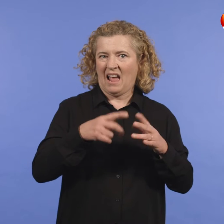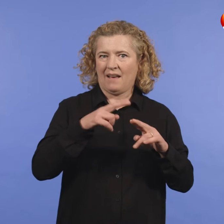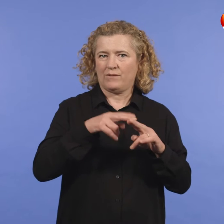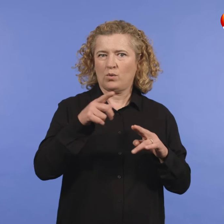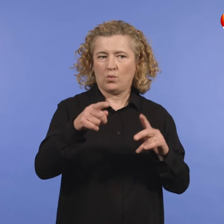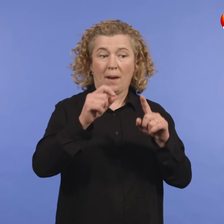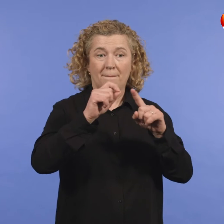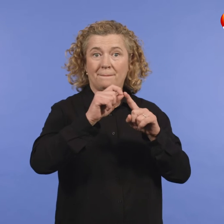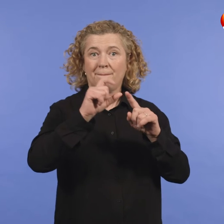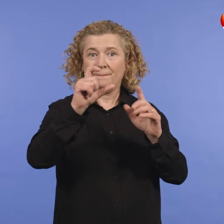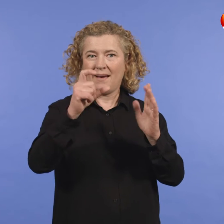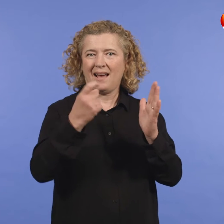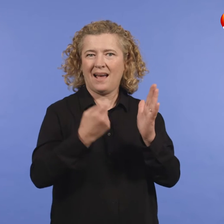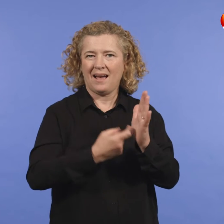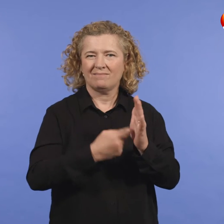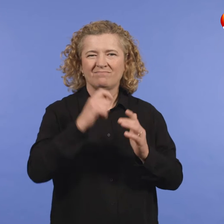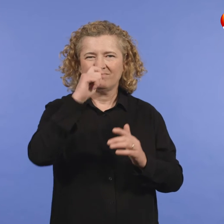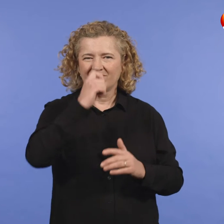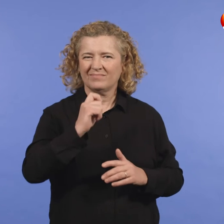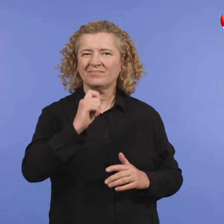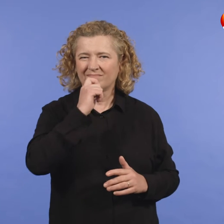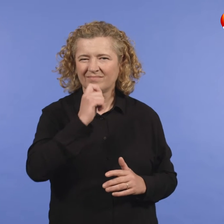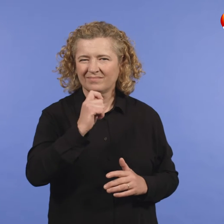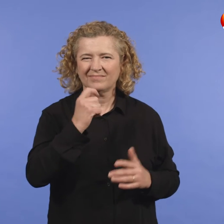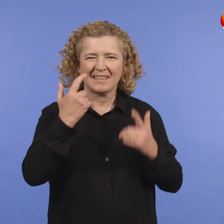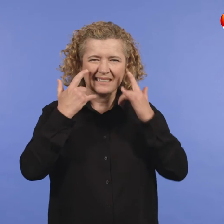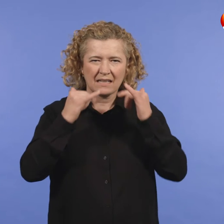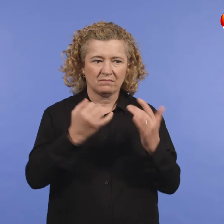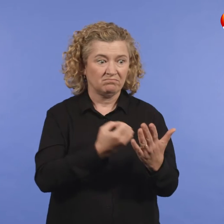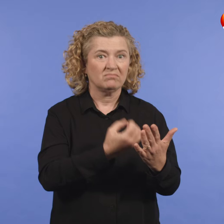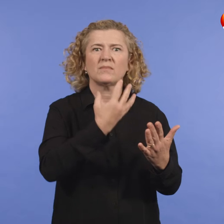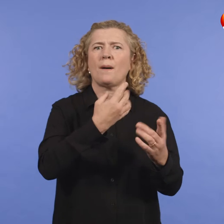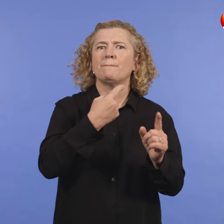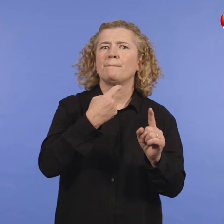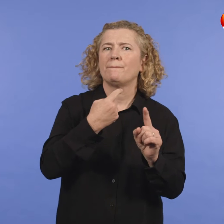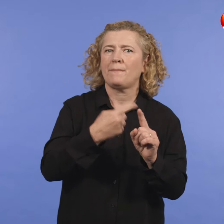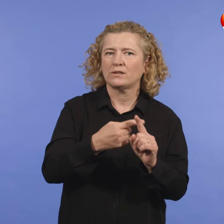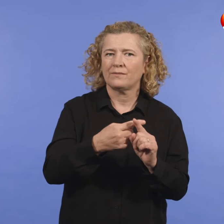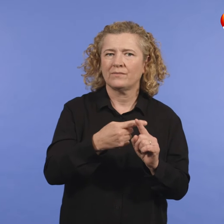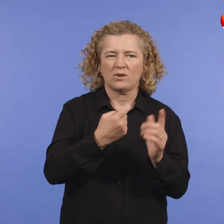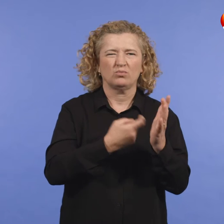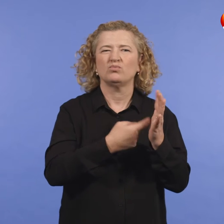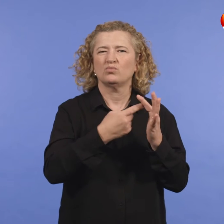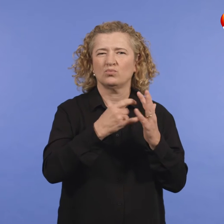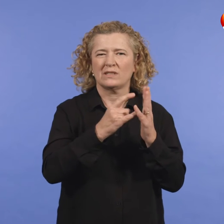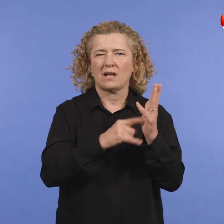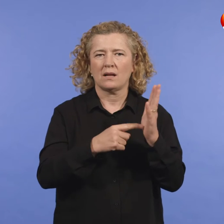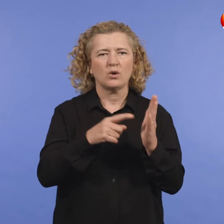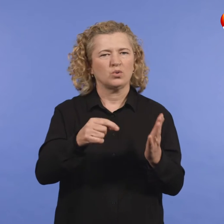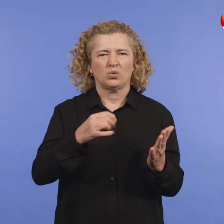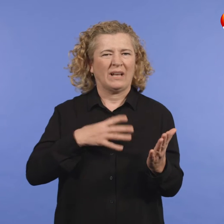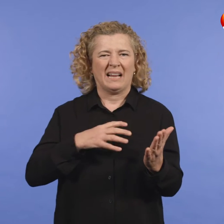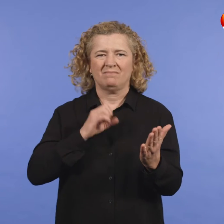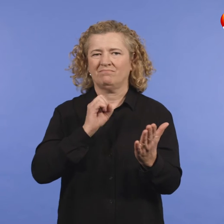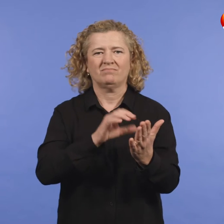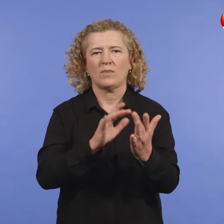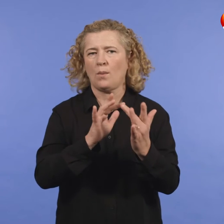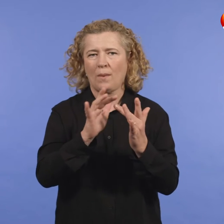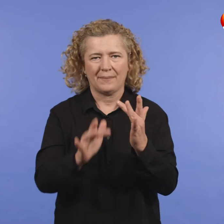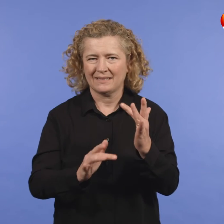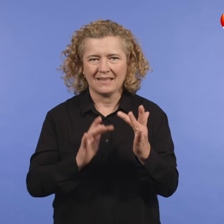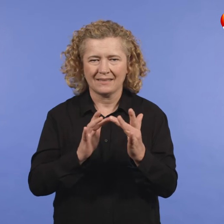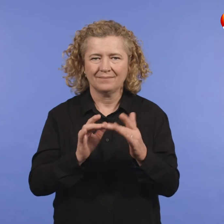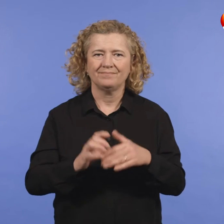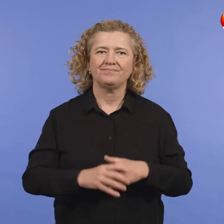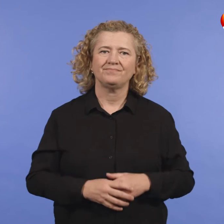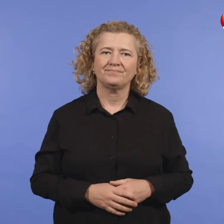If you had a positive PCR test result, you won’t need to report.